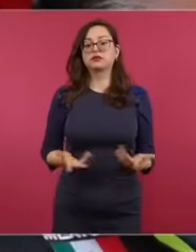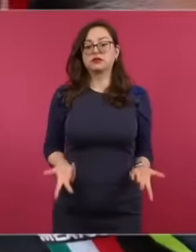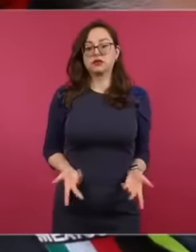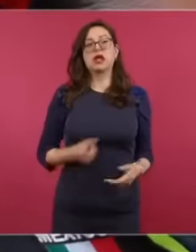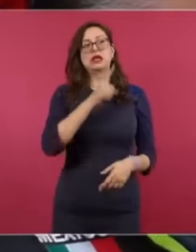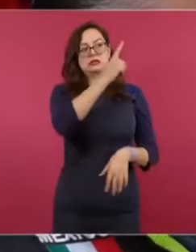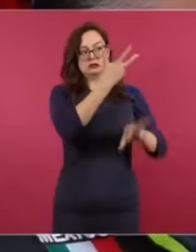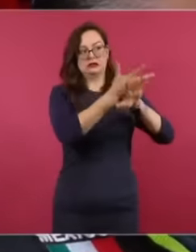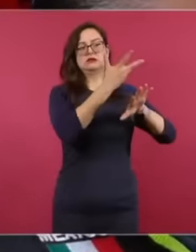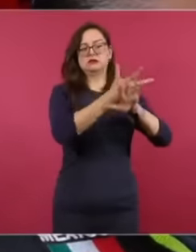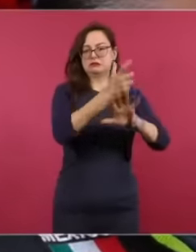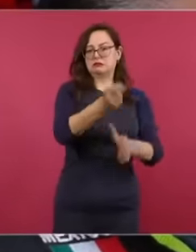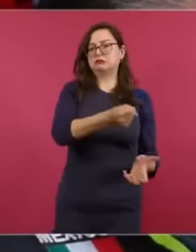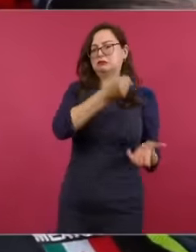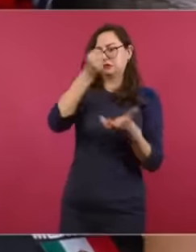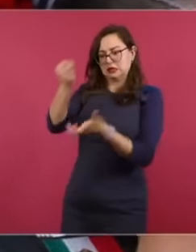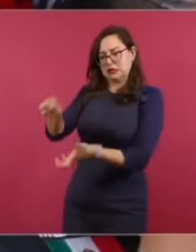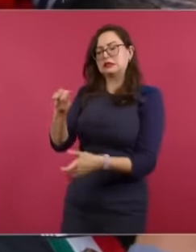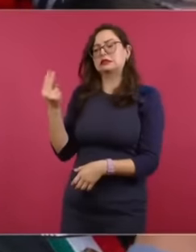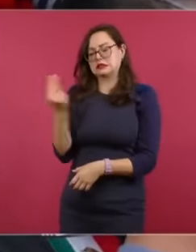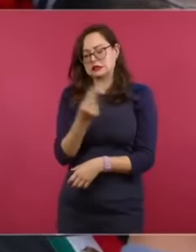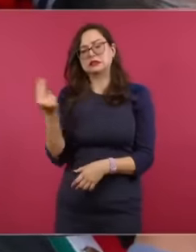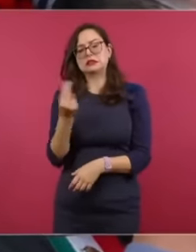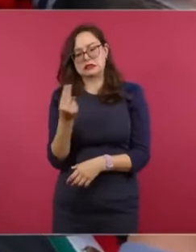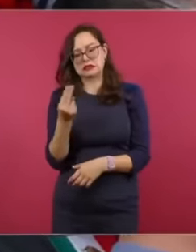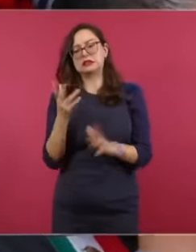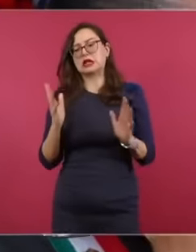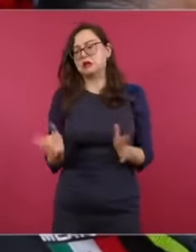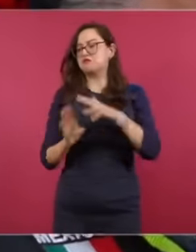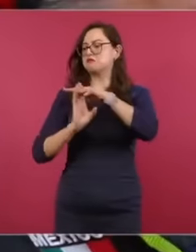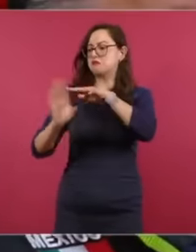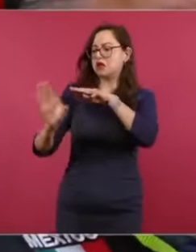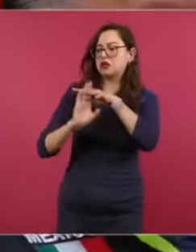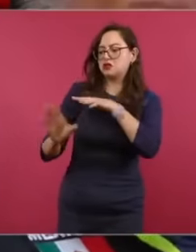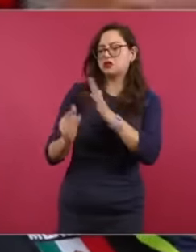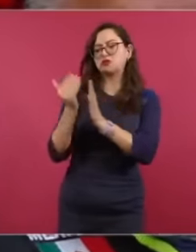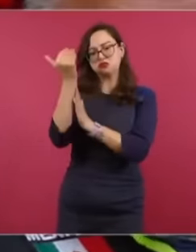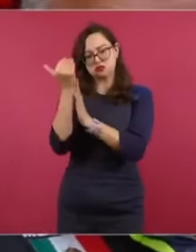to address the causes in the southeast and somehow prevent the people migrate by creating